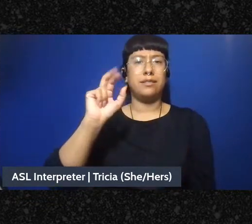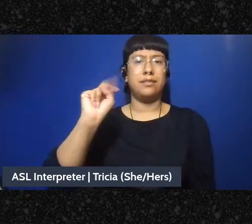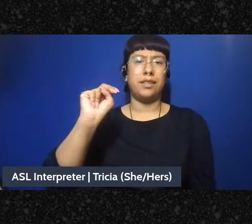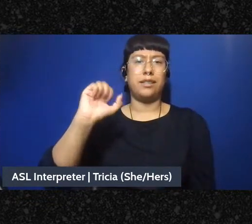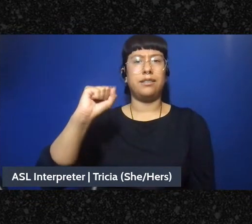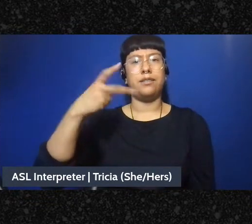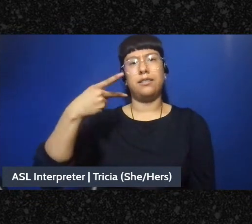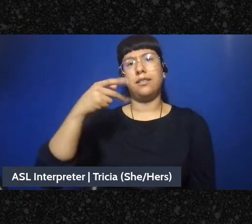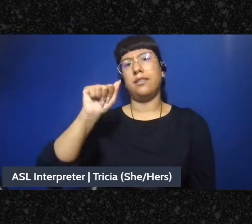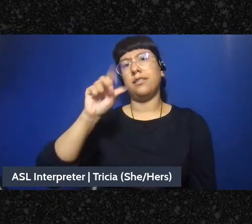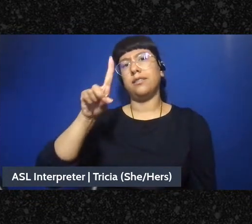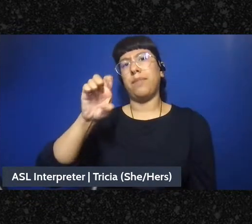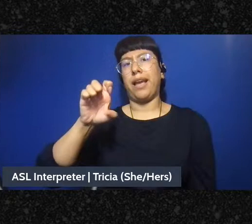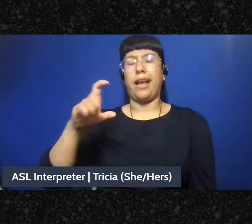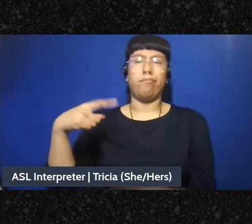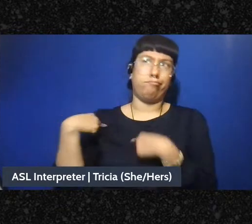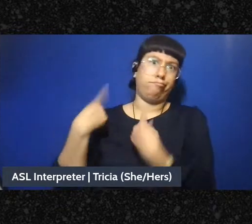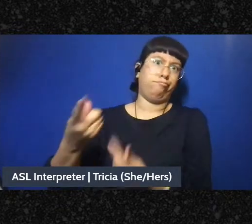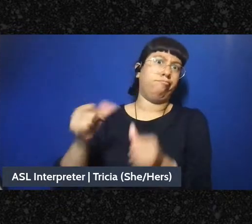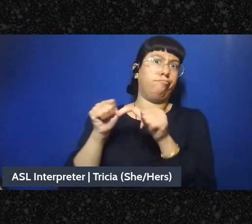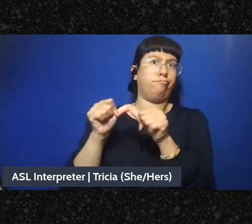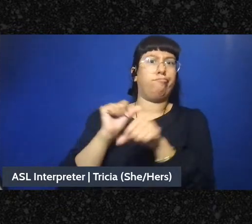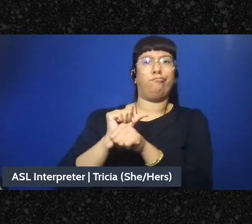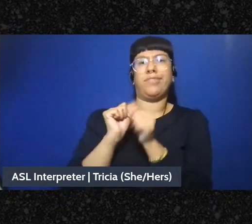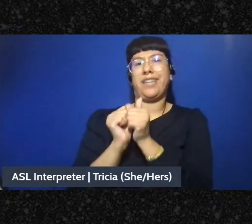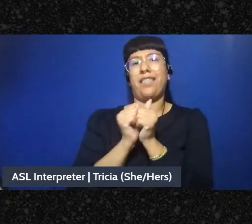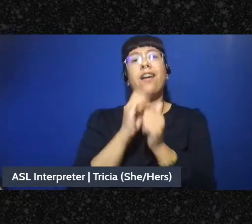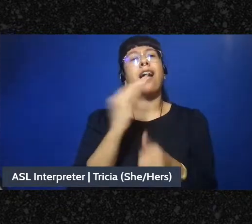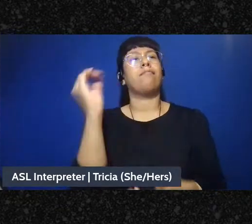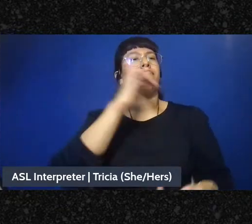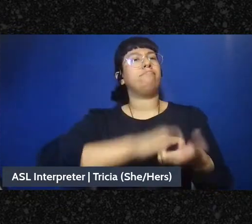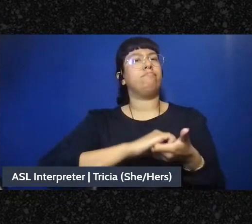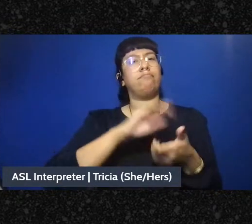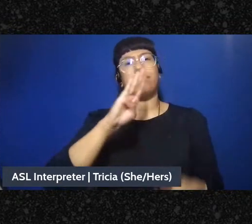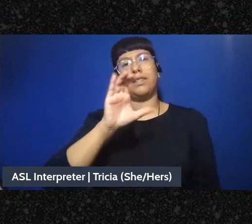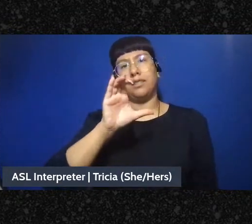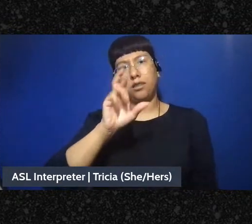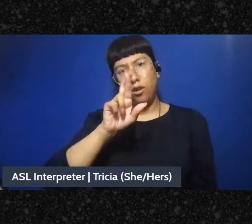collaborative partner for me and has worked with BCRW to create videos and programming